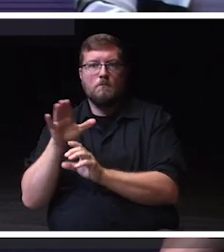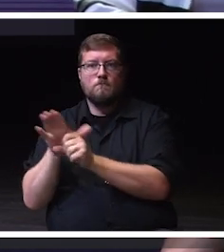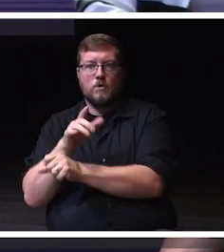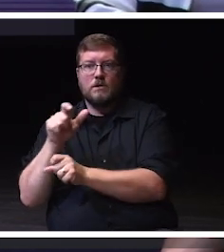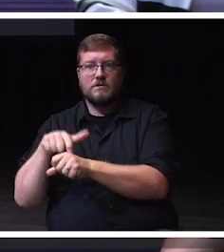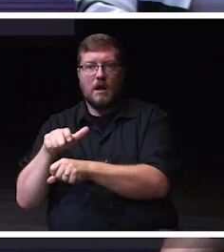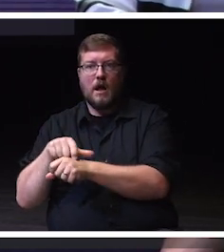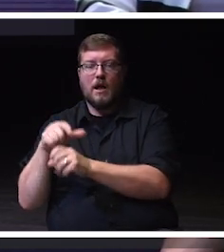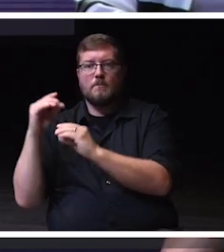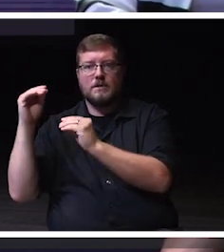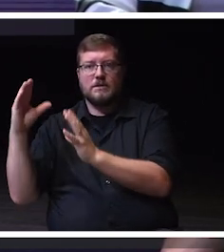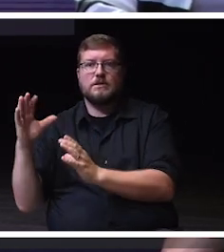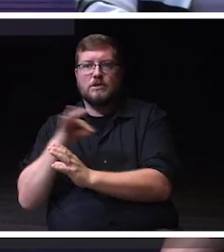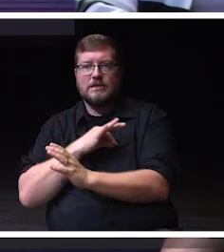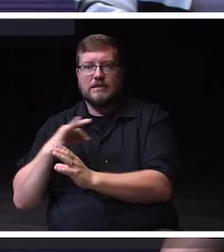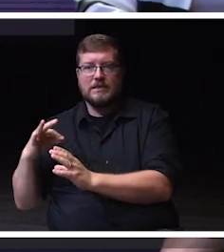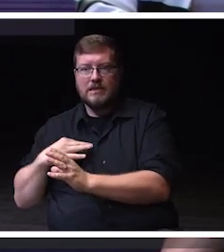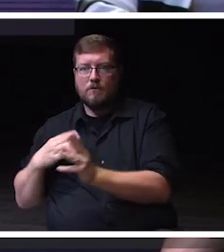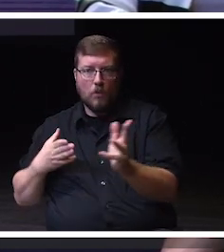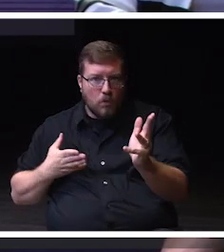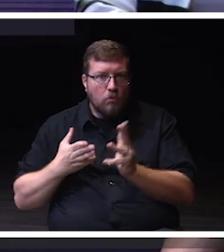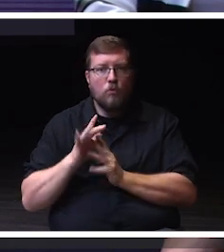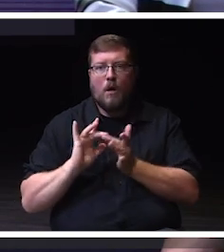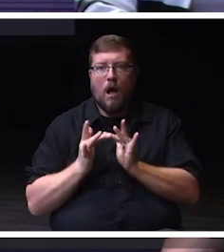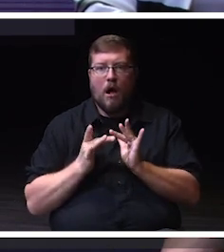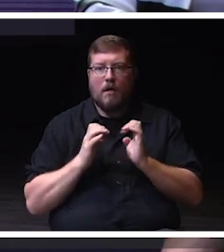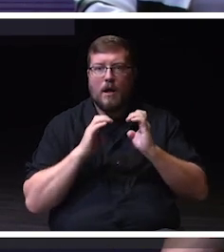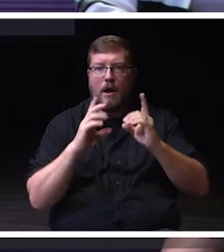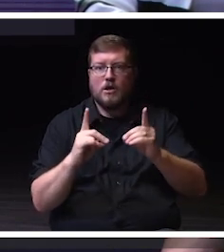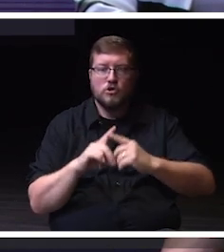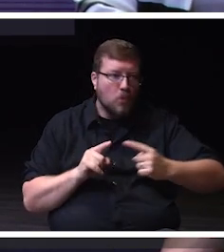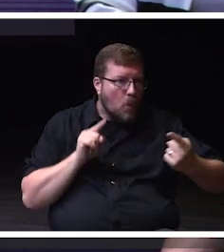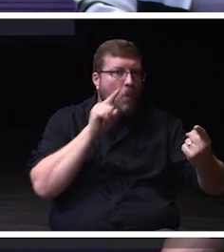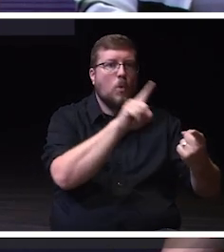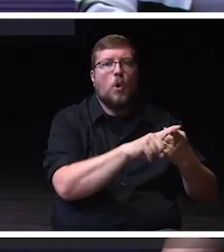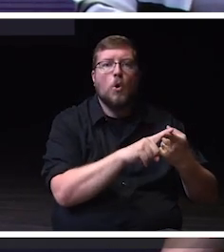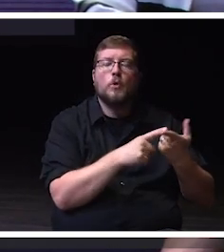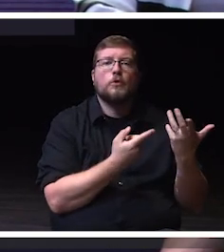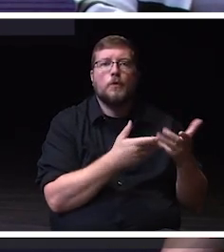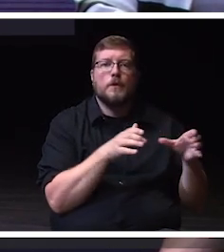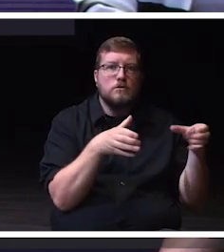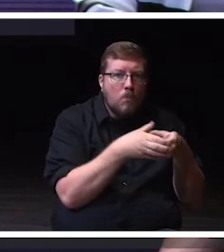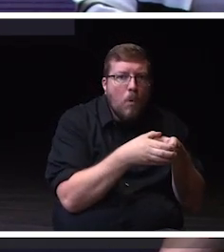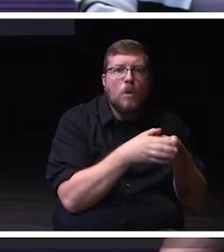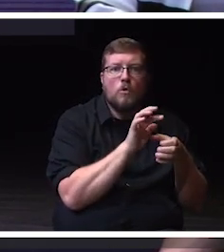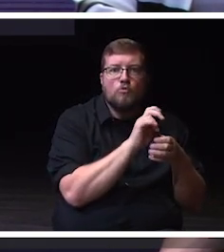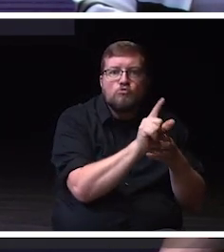through online education to those small, rural schools under resourced urban schools, schools